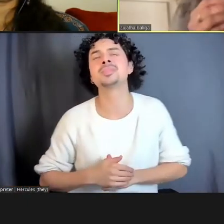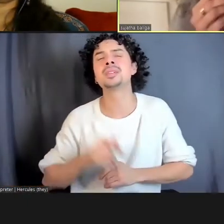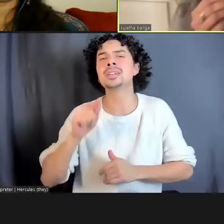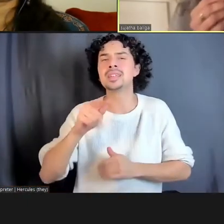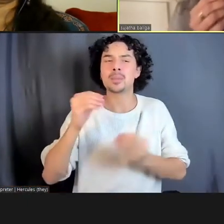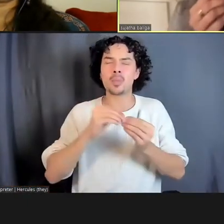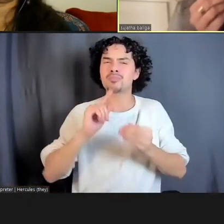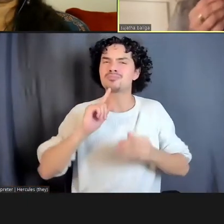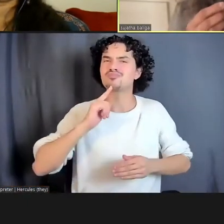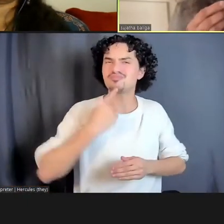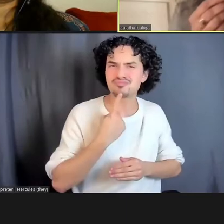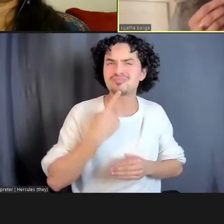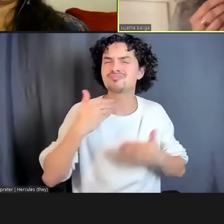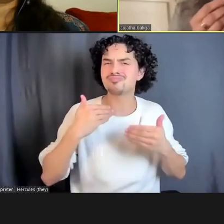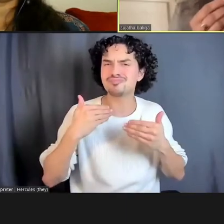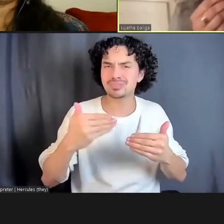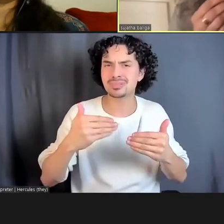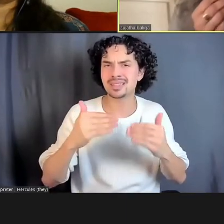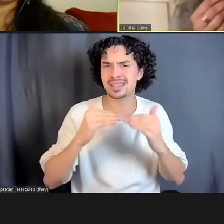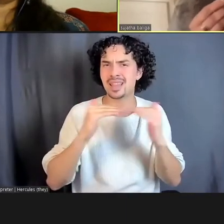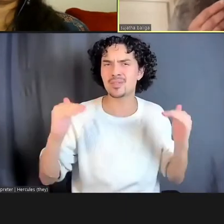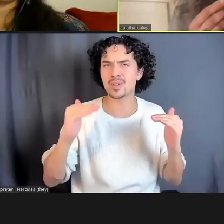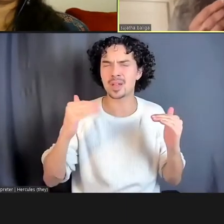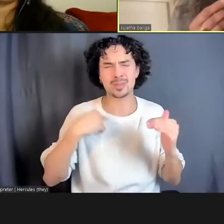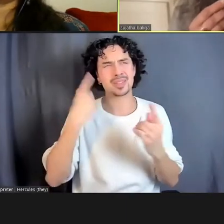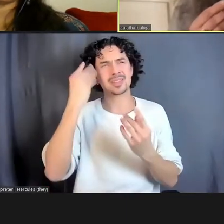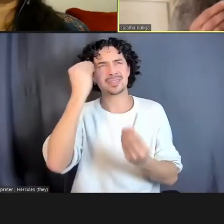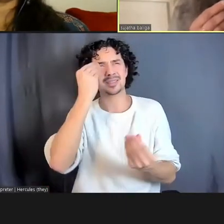this deeper fundamental, what is restorative justice?